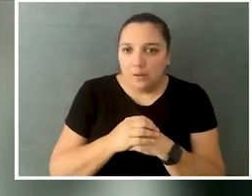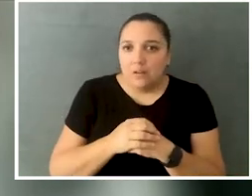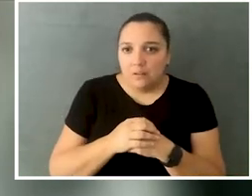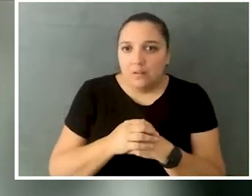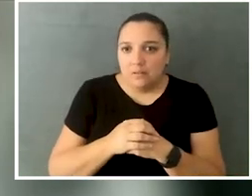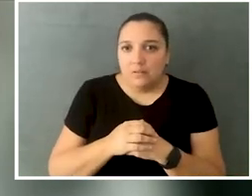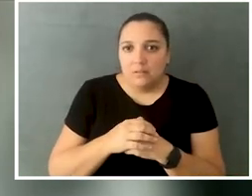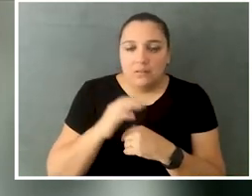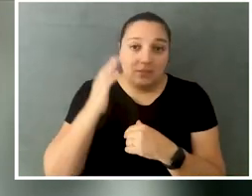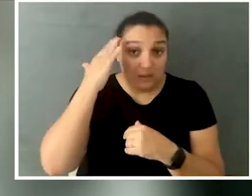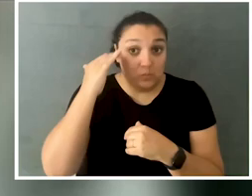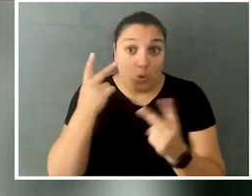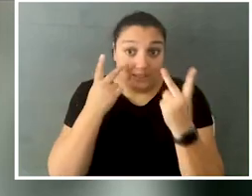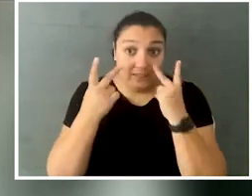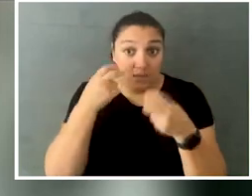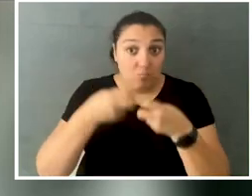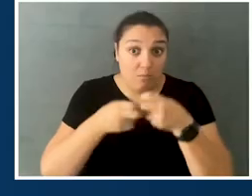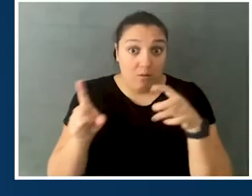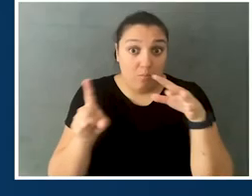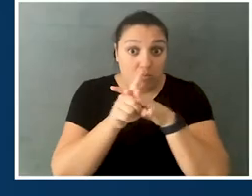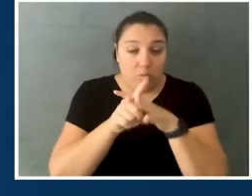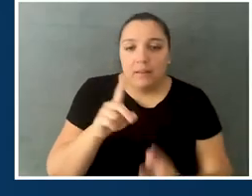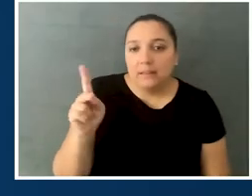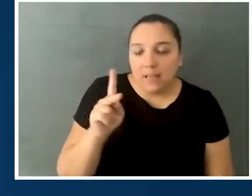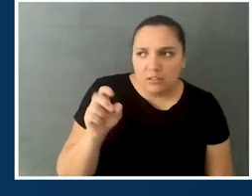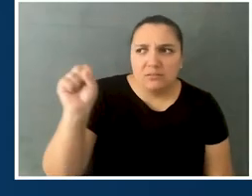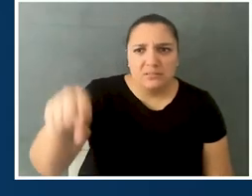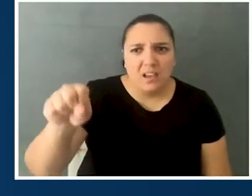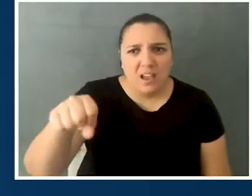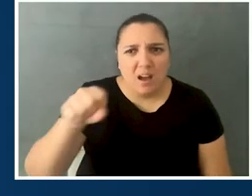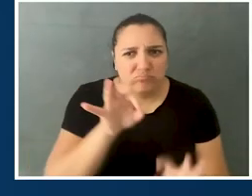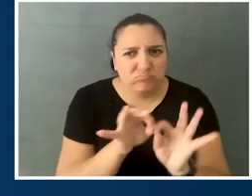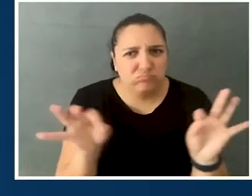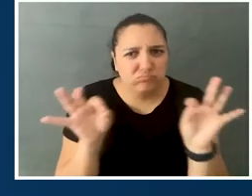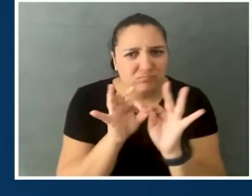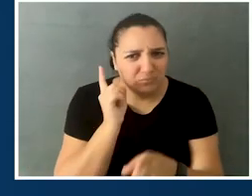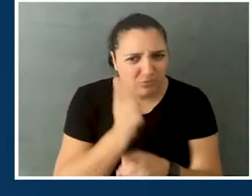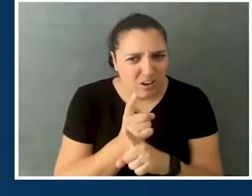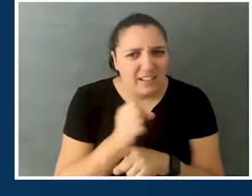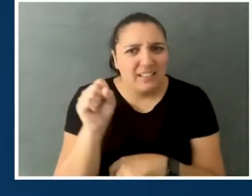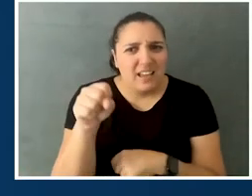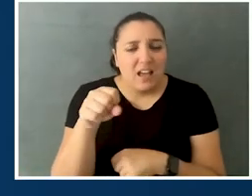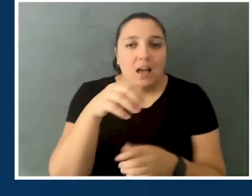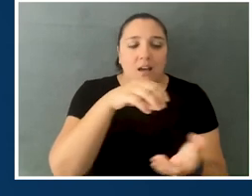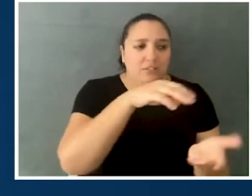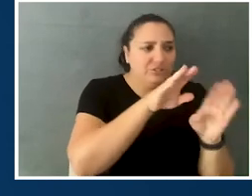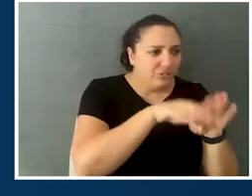and sort of how this problem manifests. I think it's vital, right? I mean, as children,